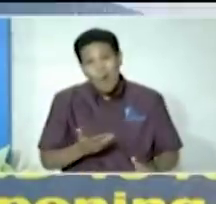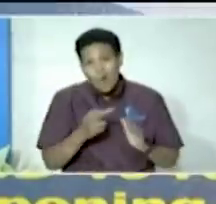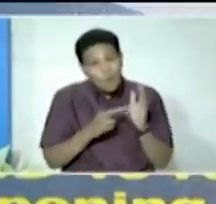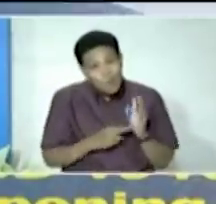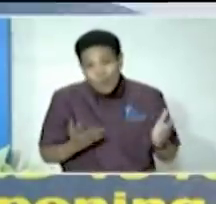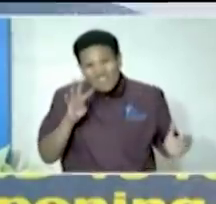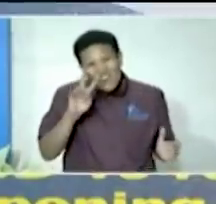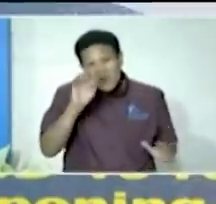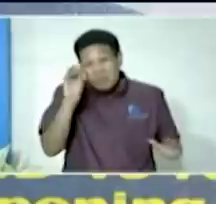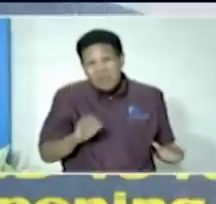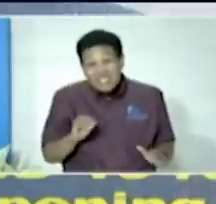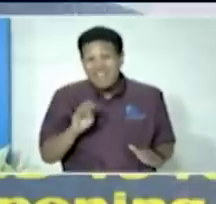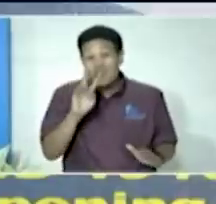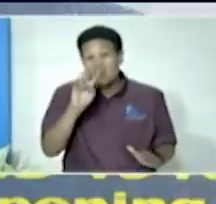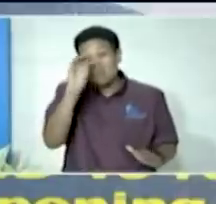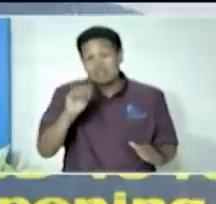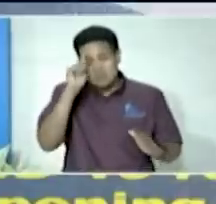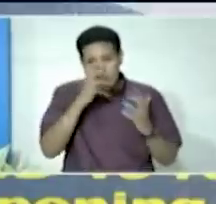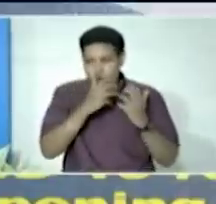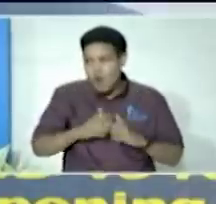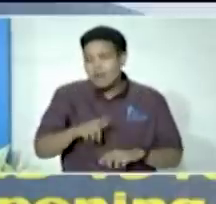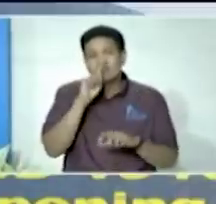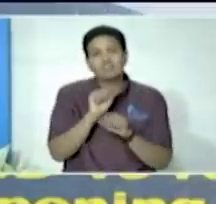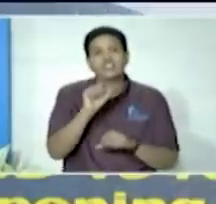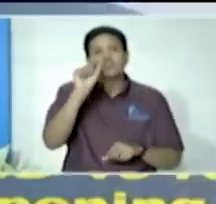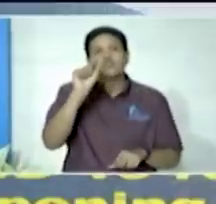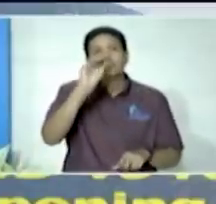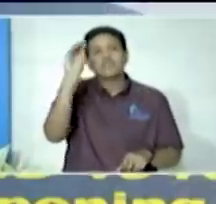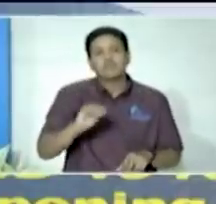this 42 percent compliance is actually a 20 improvement so you can